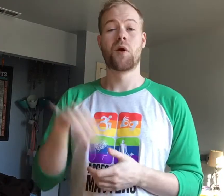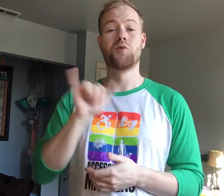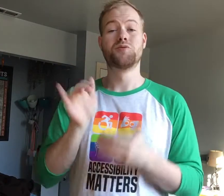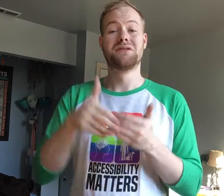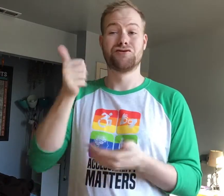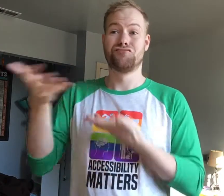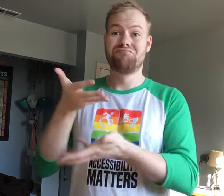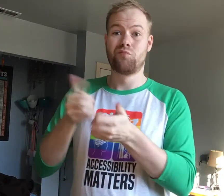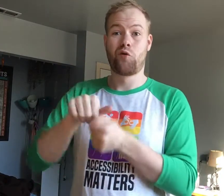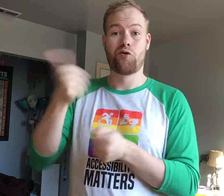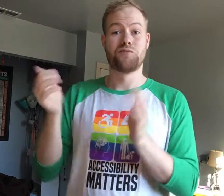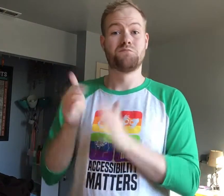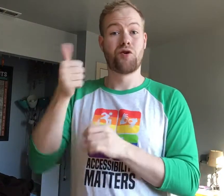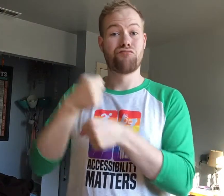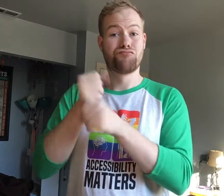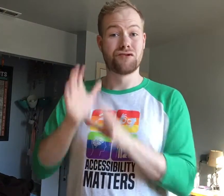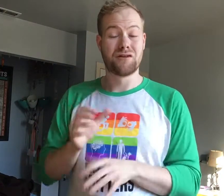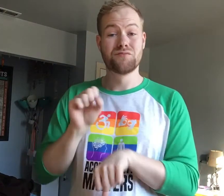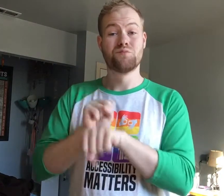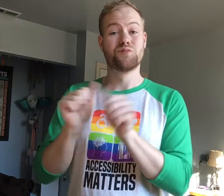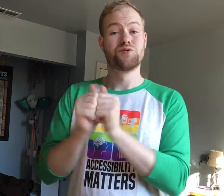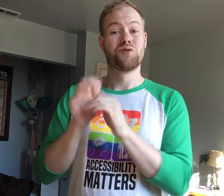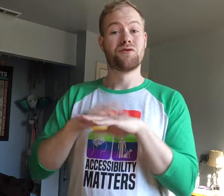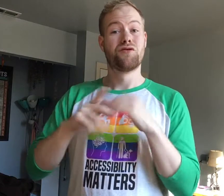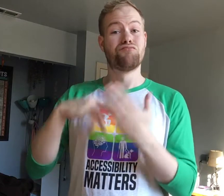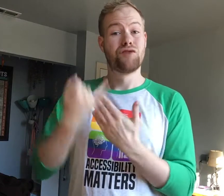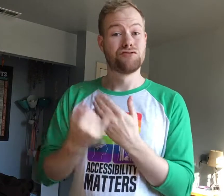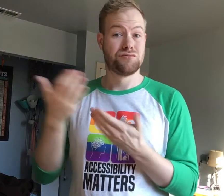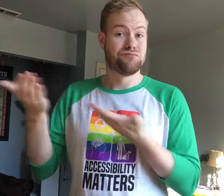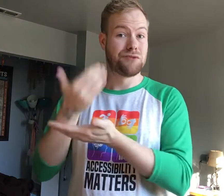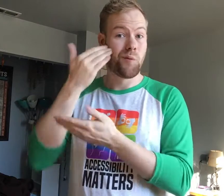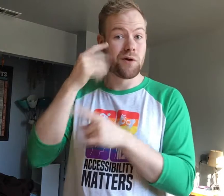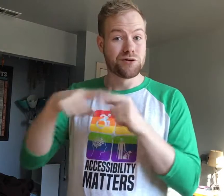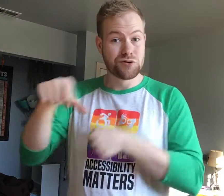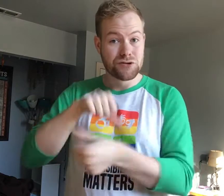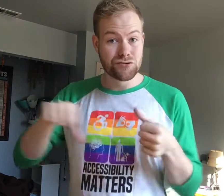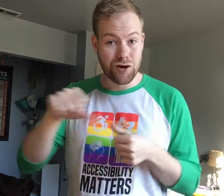It’s also easier to engage with other smaller creators, work together on projects, and bring awareness to each other.